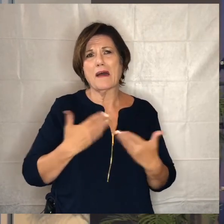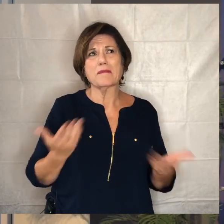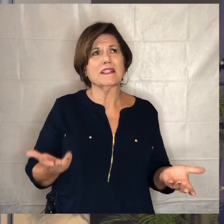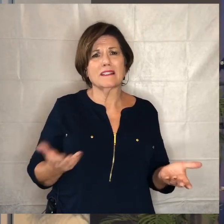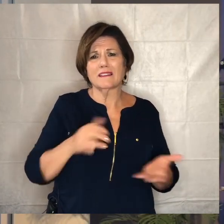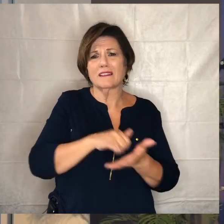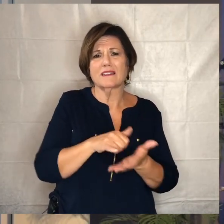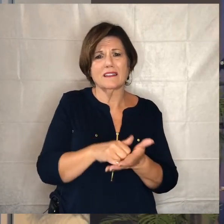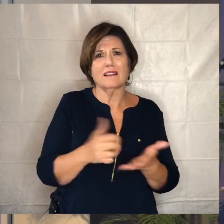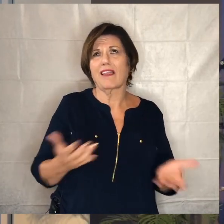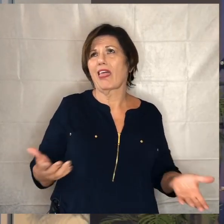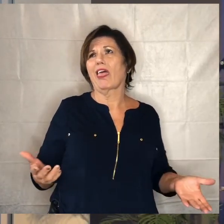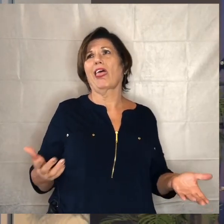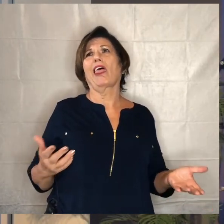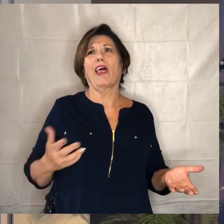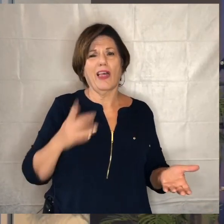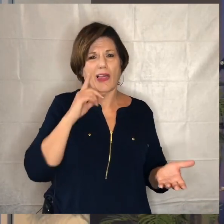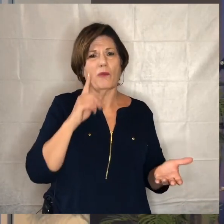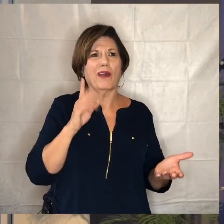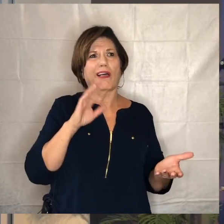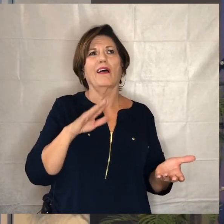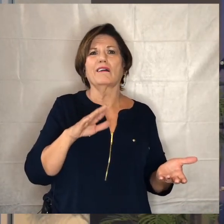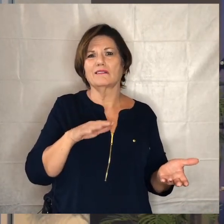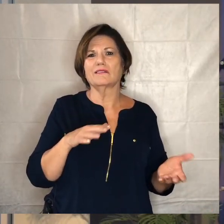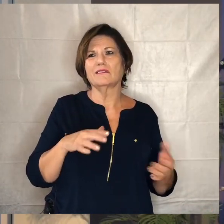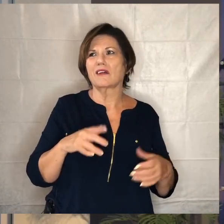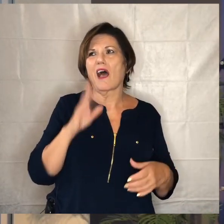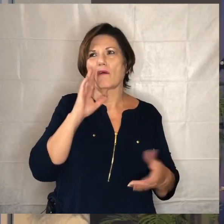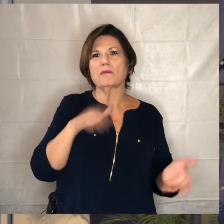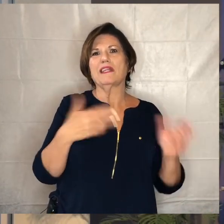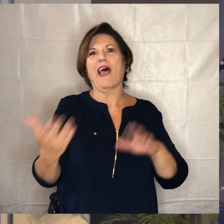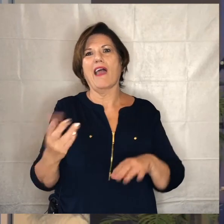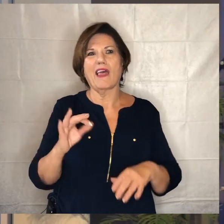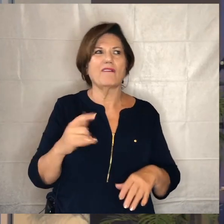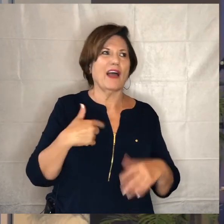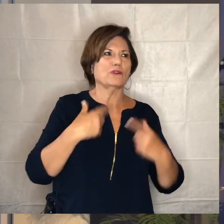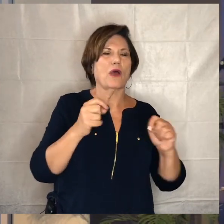be dead soon frankly but we're trying to do what we can to be